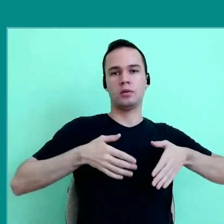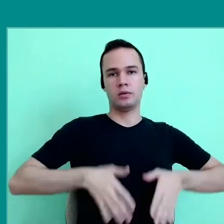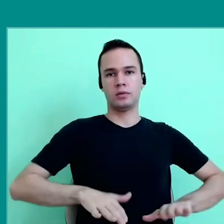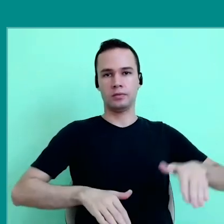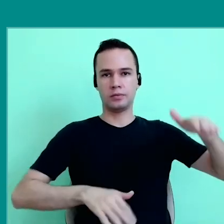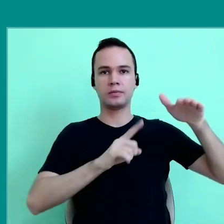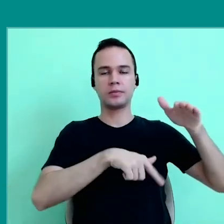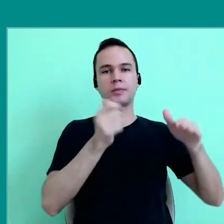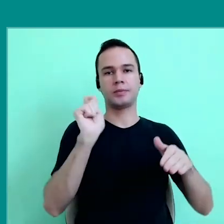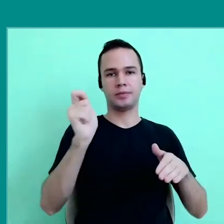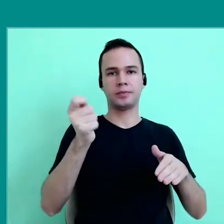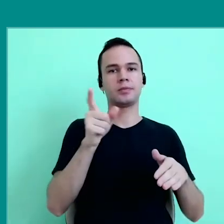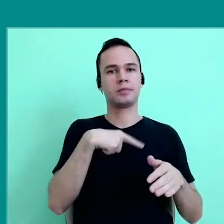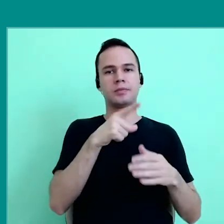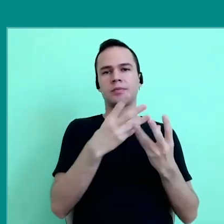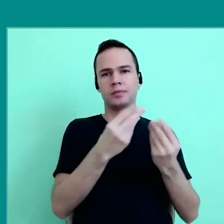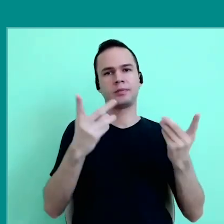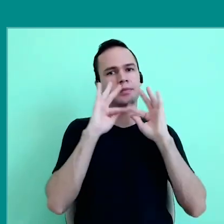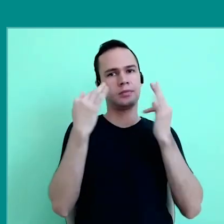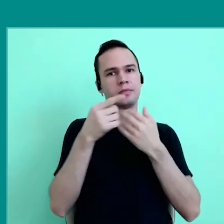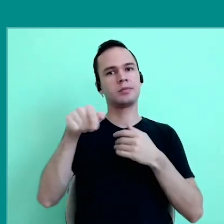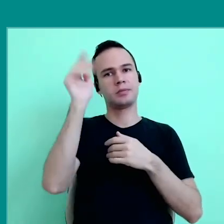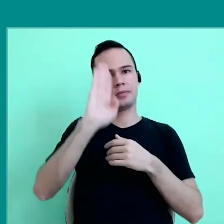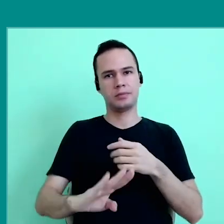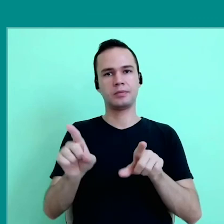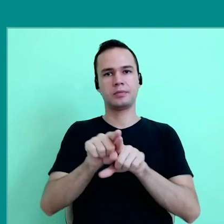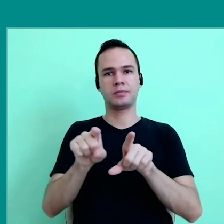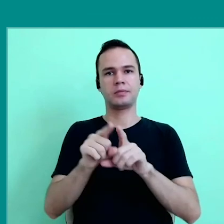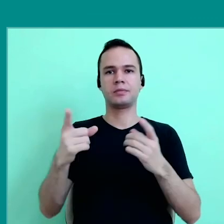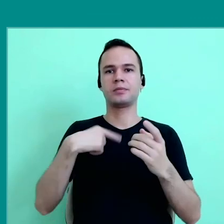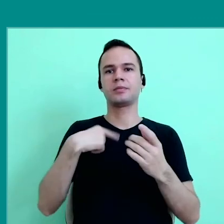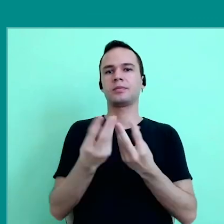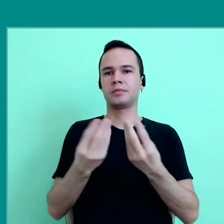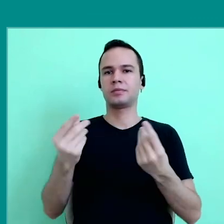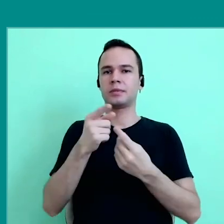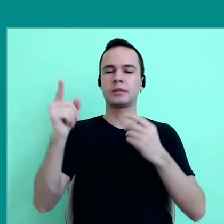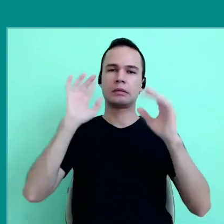well, I'm close because I have many family members in Brazil, so a lot of the questions I think,